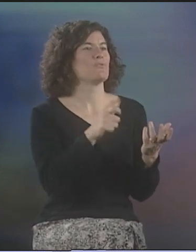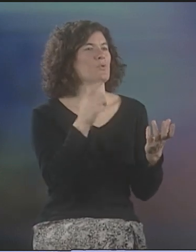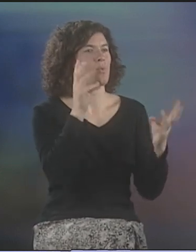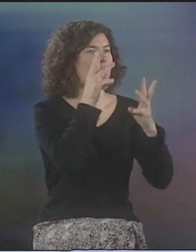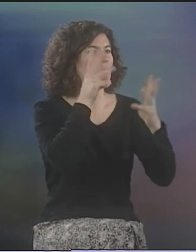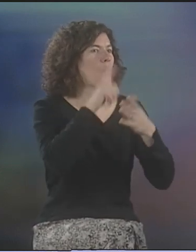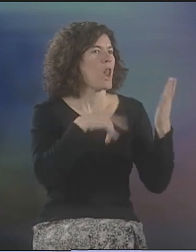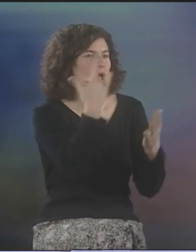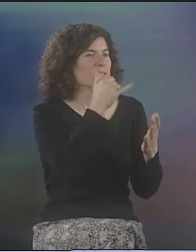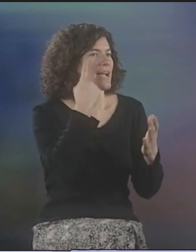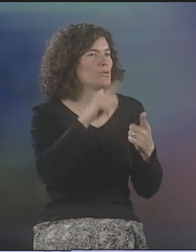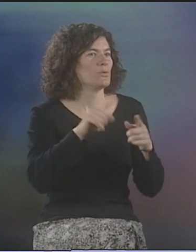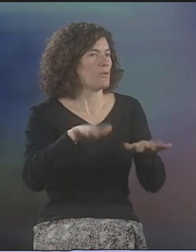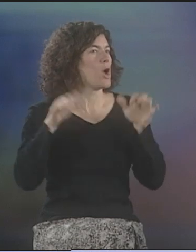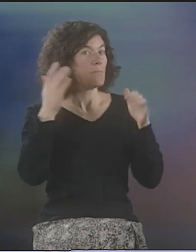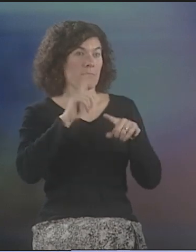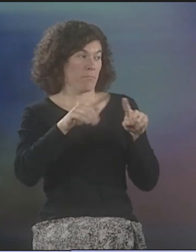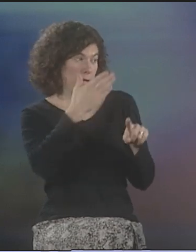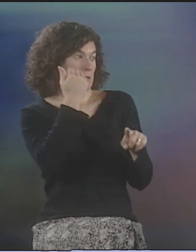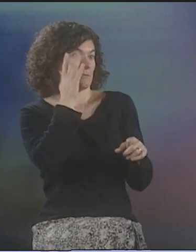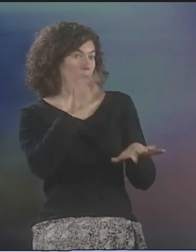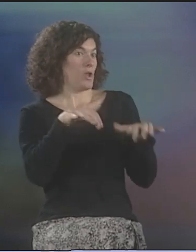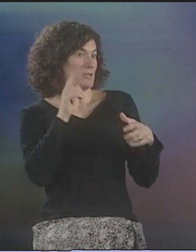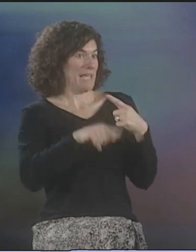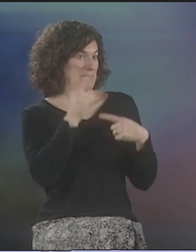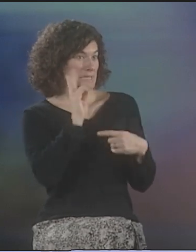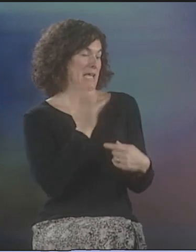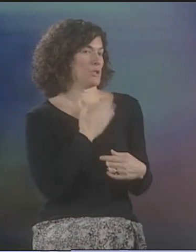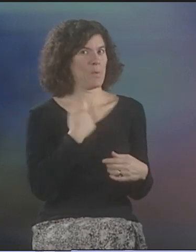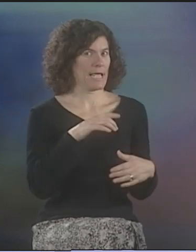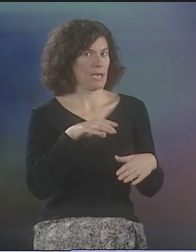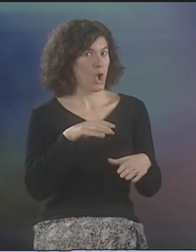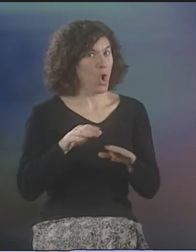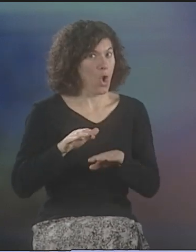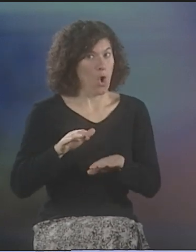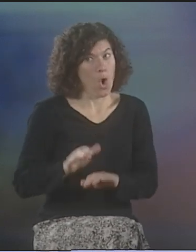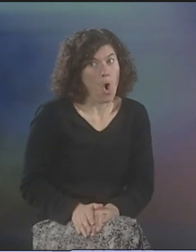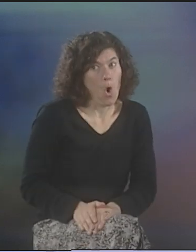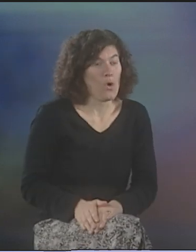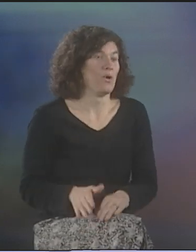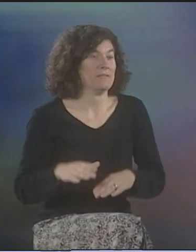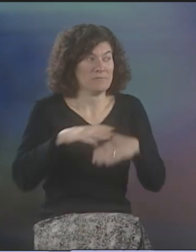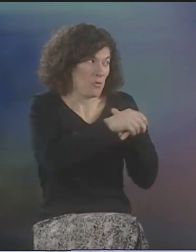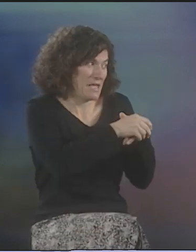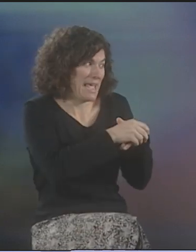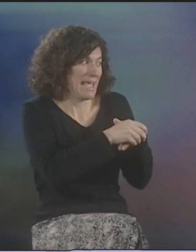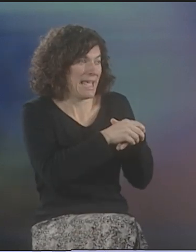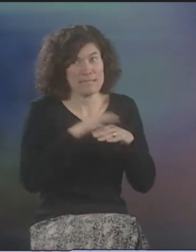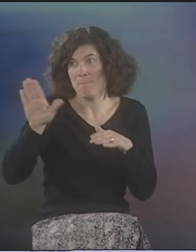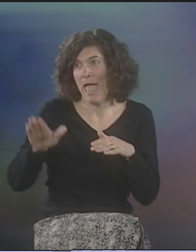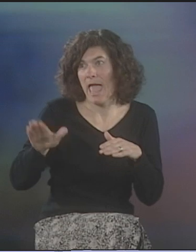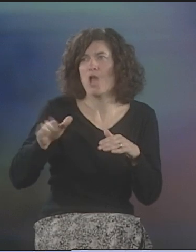AND IT WAS WONDERFUL TO BE ABLE TO GIVE THAT SUPPORT. YOU DIDN'T HAVE TO WORRY ABOUT WHAT IT MIGHT LOOK LIKE TO THE AUDIENCE, YOU KNOW, IF THEY COULD SEE US GO, "YOU'RE DOING GREAT" OR, YOU KNOW, LIKE,